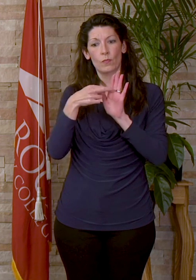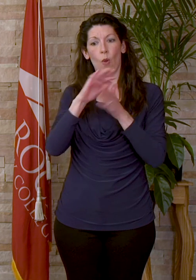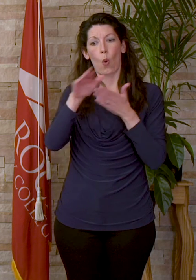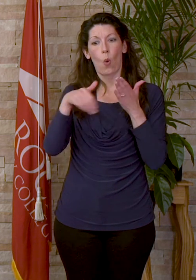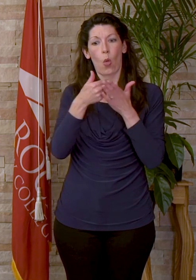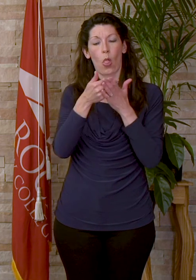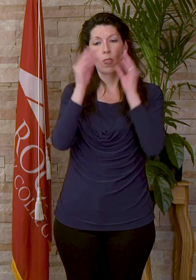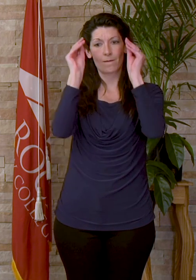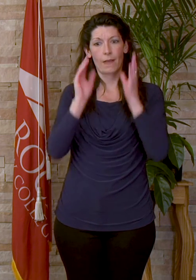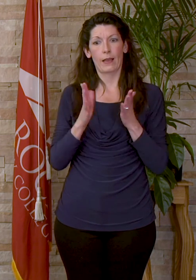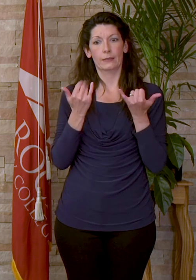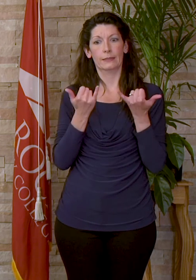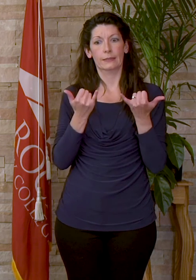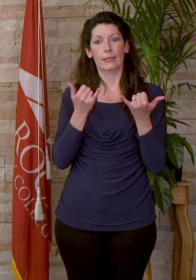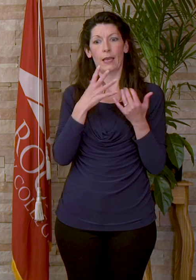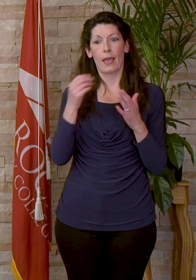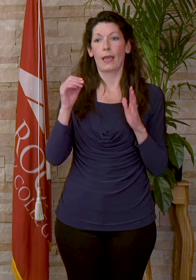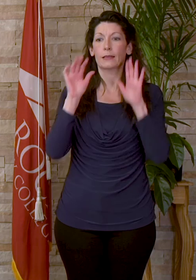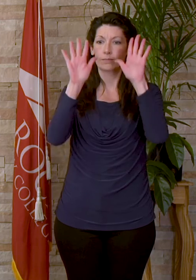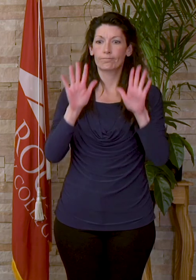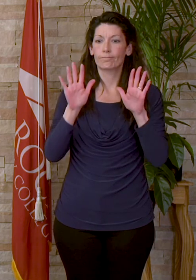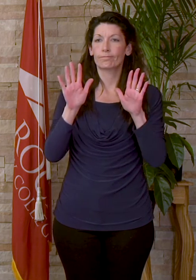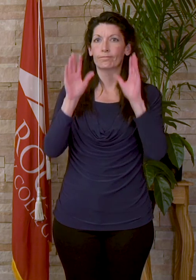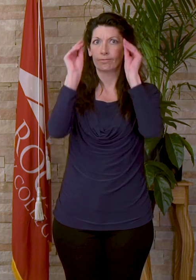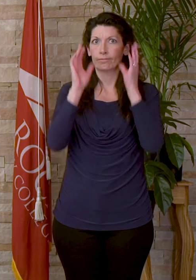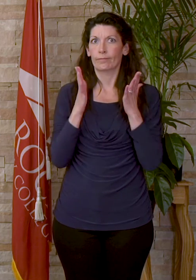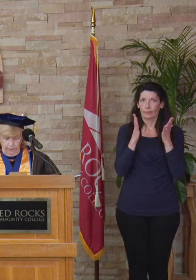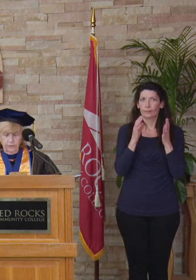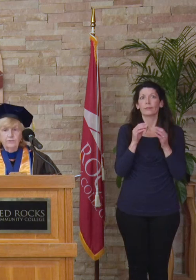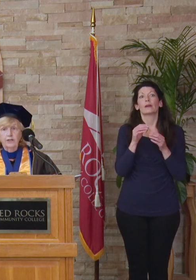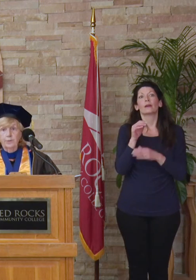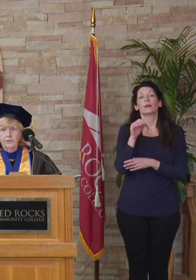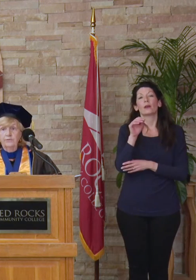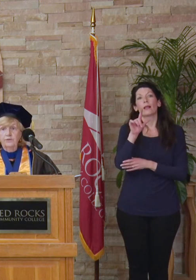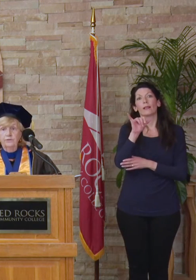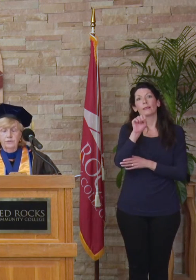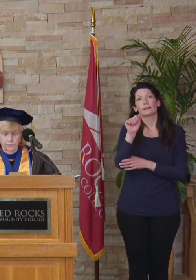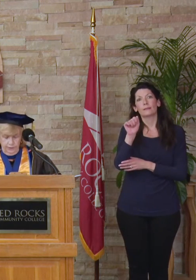as outstanding faculty of the year. Dr. Lisa Fowler, who's the Vice President of Student Services